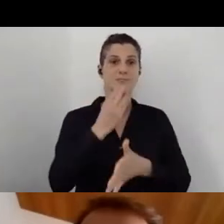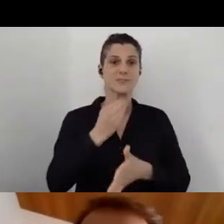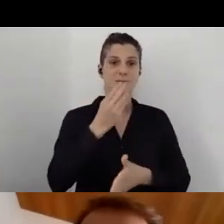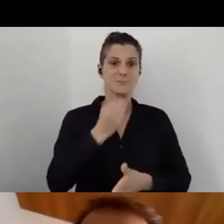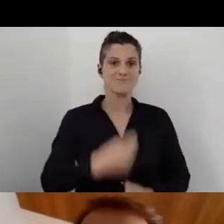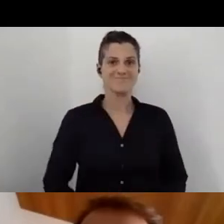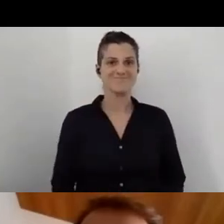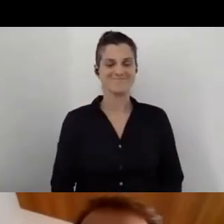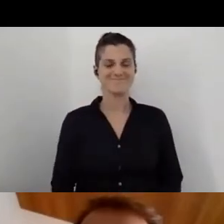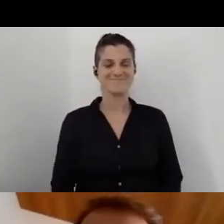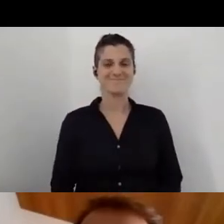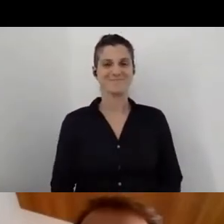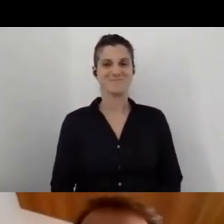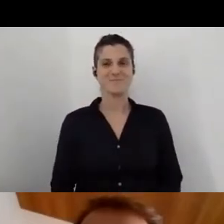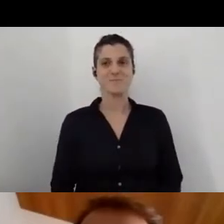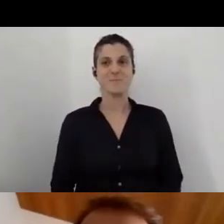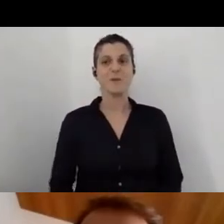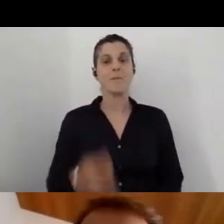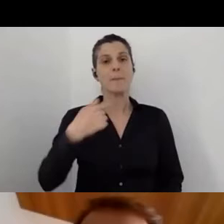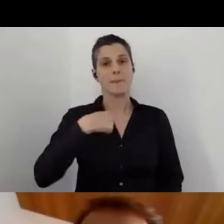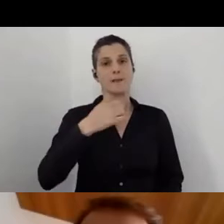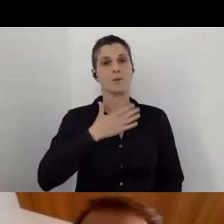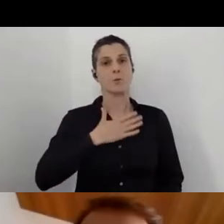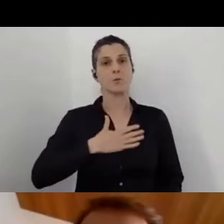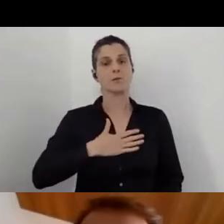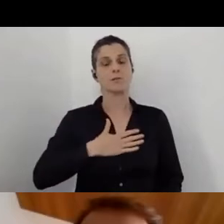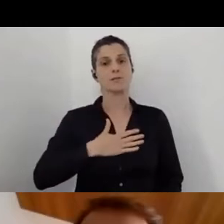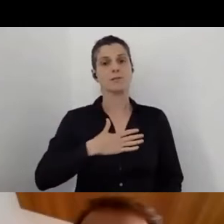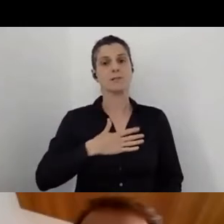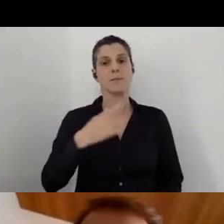I would like to thank Verbit again for giving us captioning.